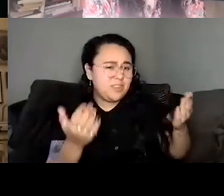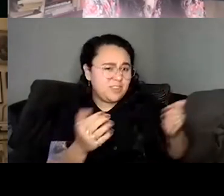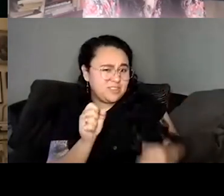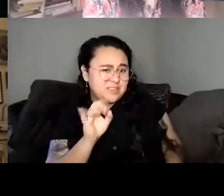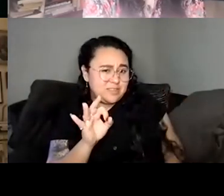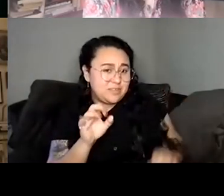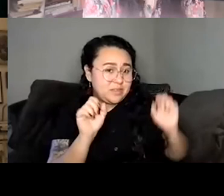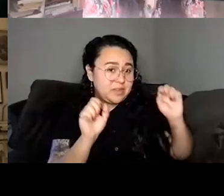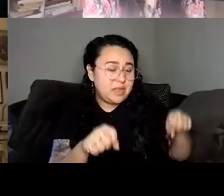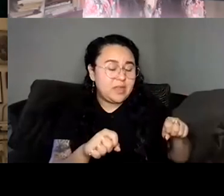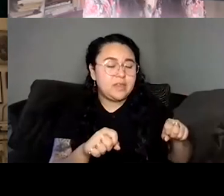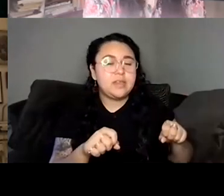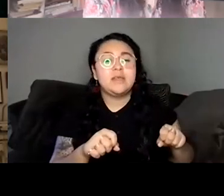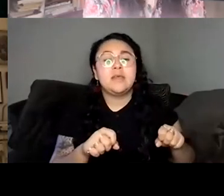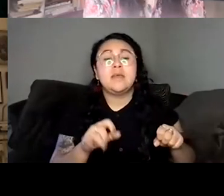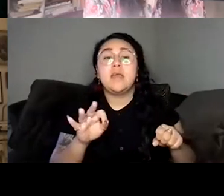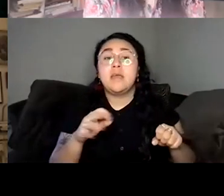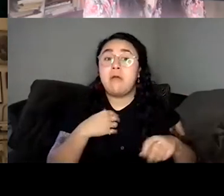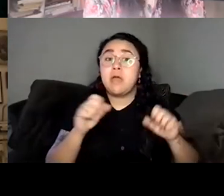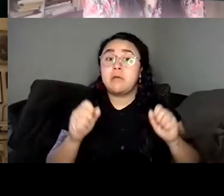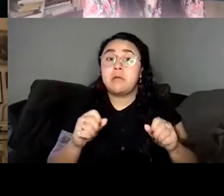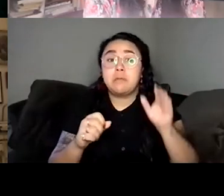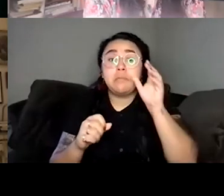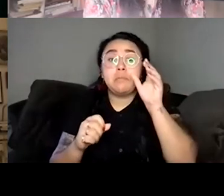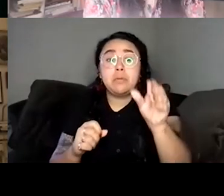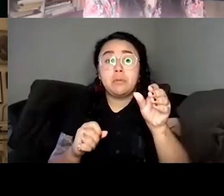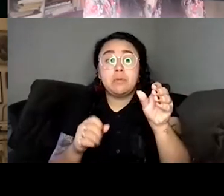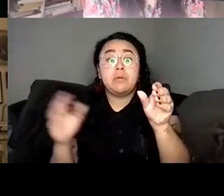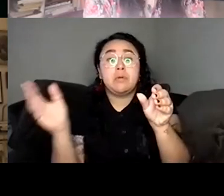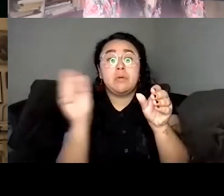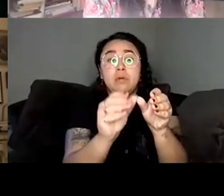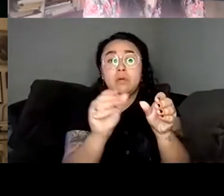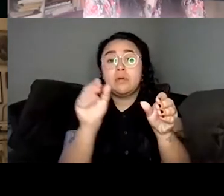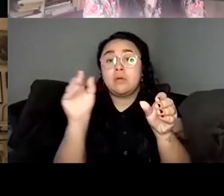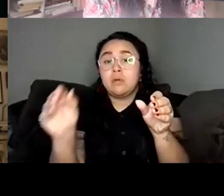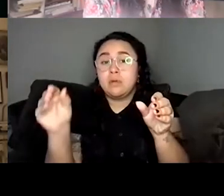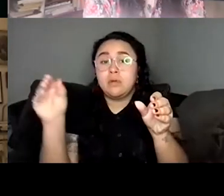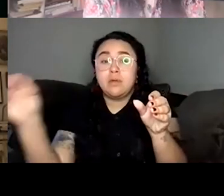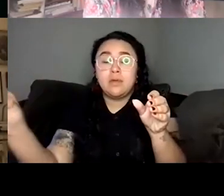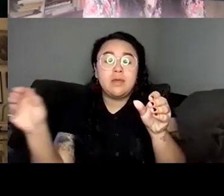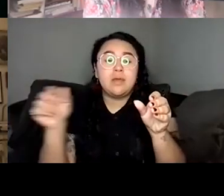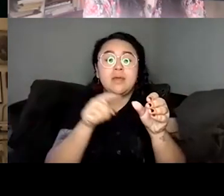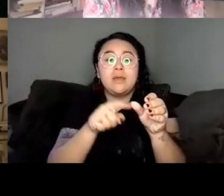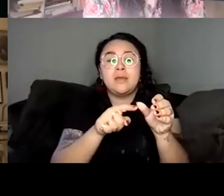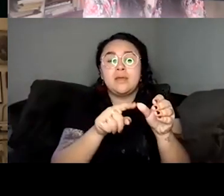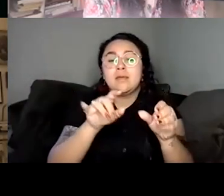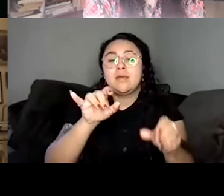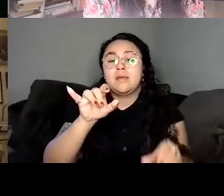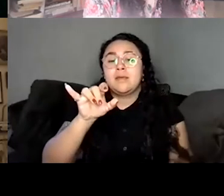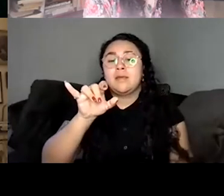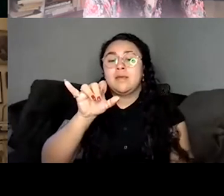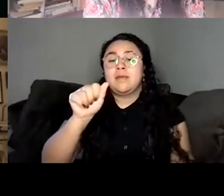be alongside uni and pick Schwinn and T cares. Books for sure. I feel like I've mentioned